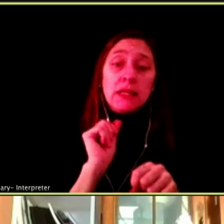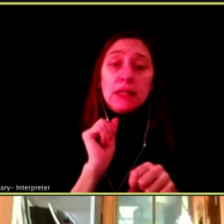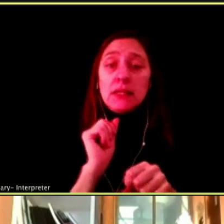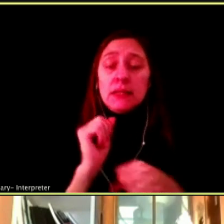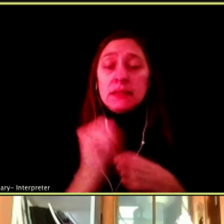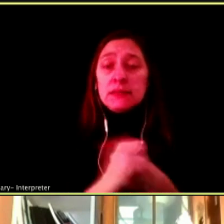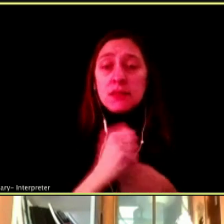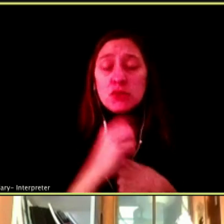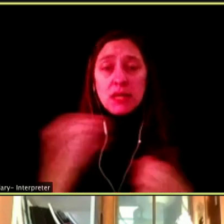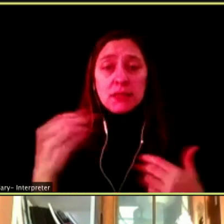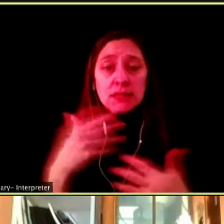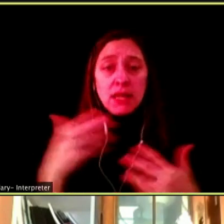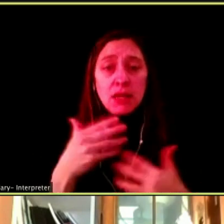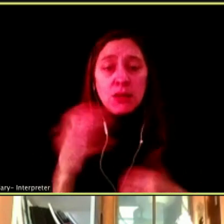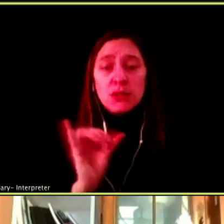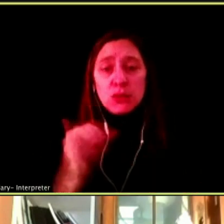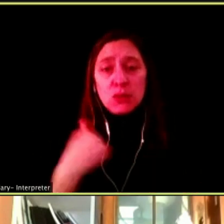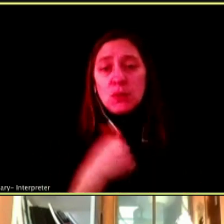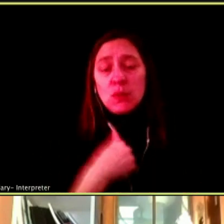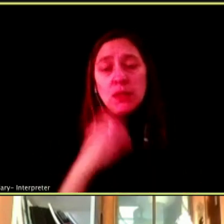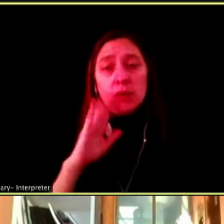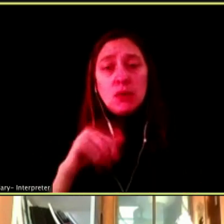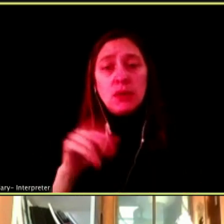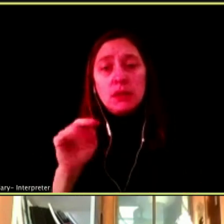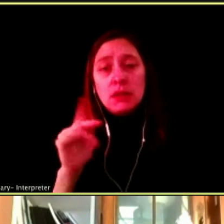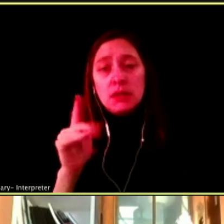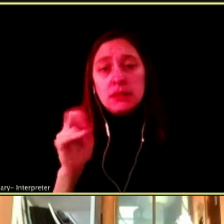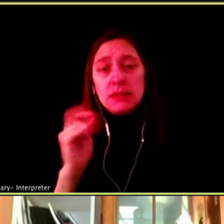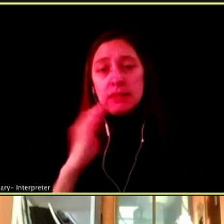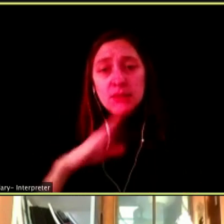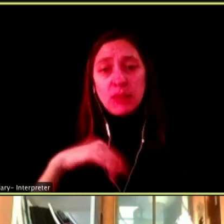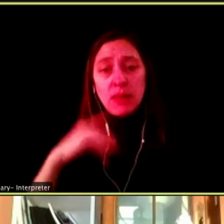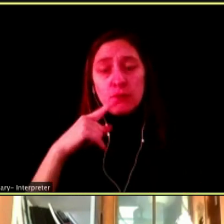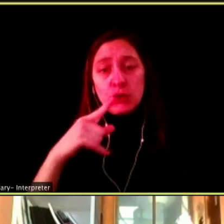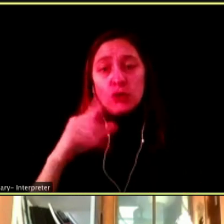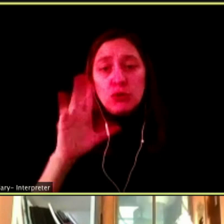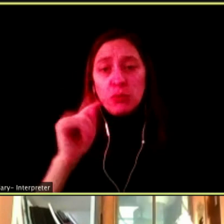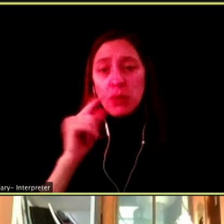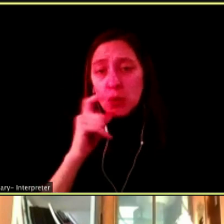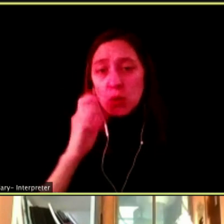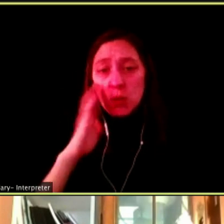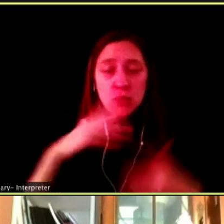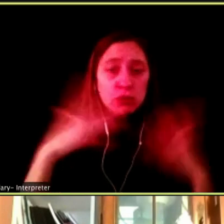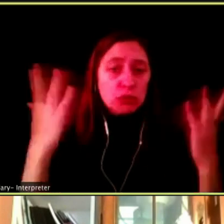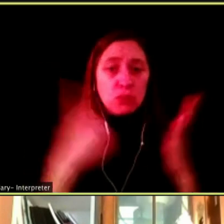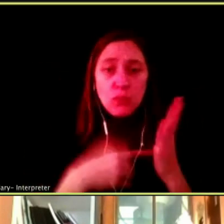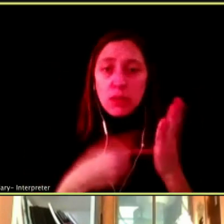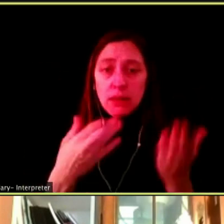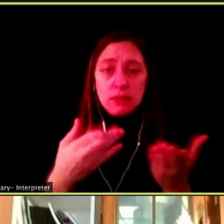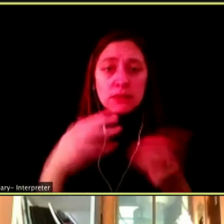WE ARE TO KNOW NICOTINE IS BAD FOR YOU. BUT WHO KNOWS WHAT ELSE IS IN THERE. ALL RIGHT.